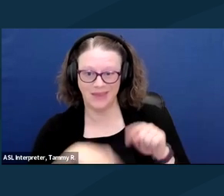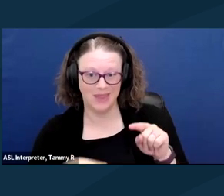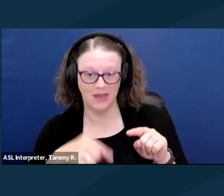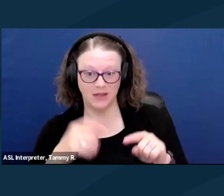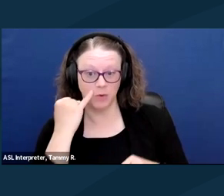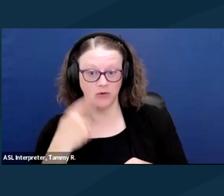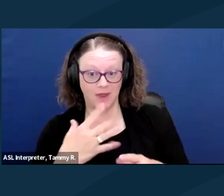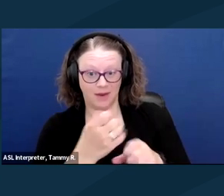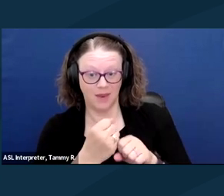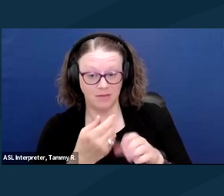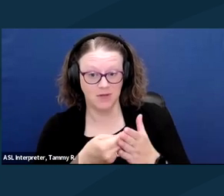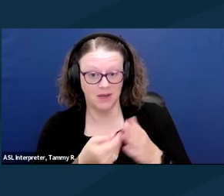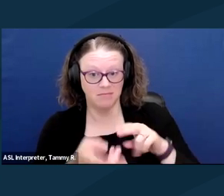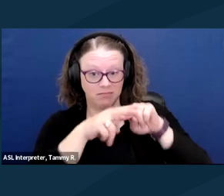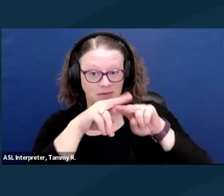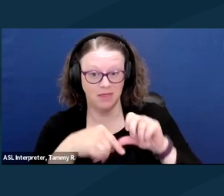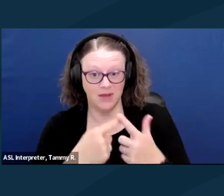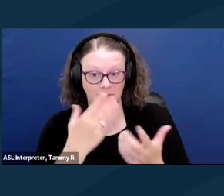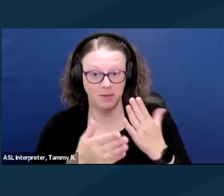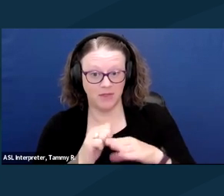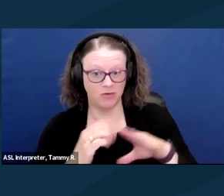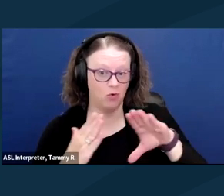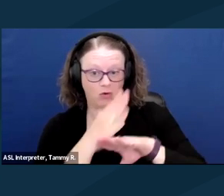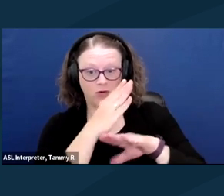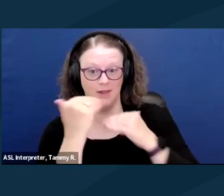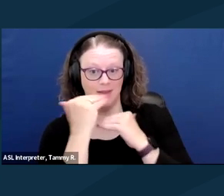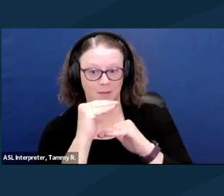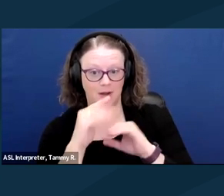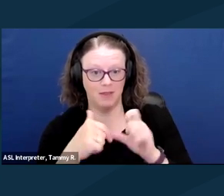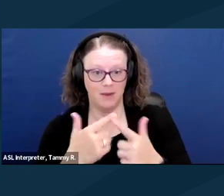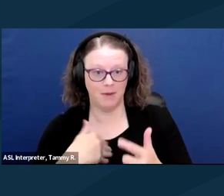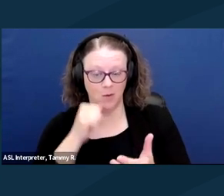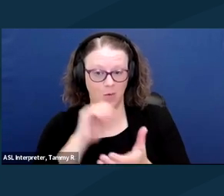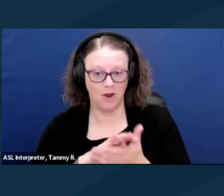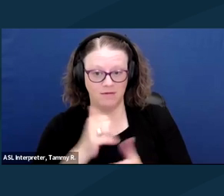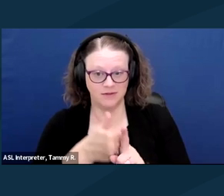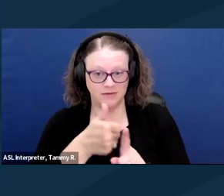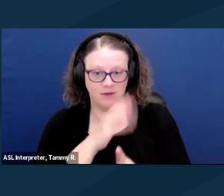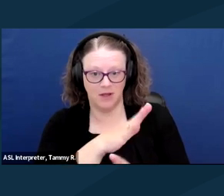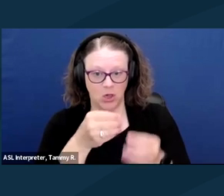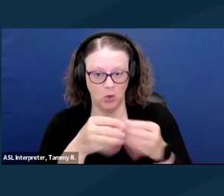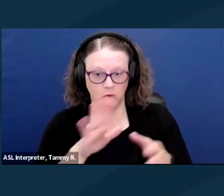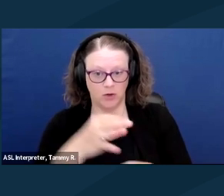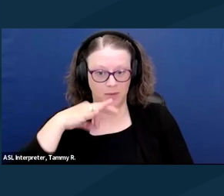because if I do ask for a raise and I do get a raise, then it might go over the limit,